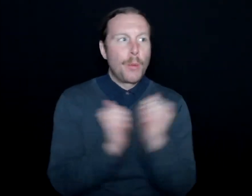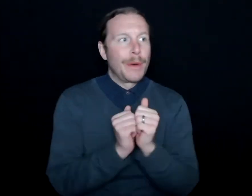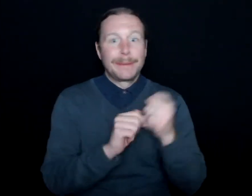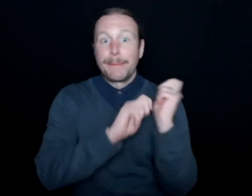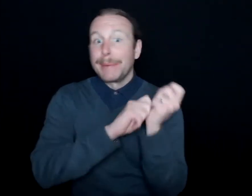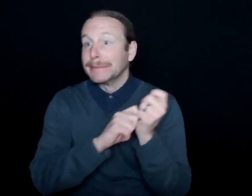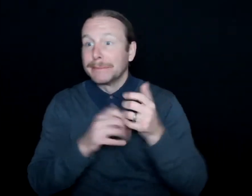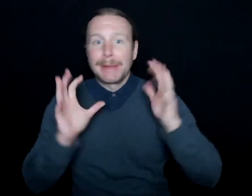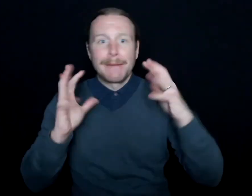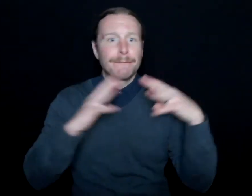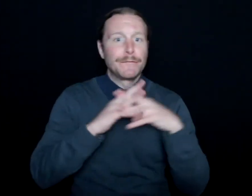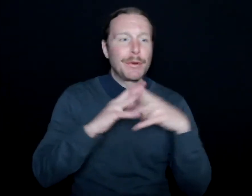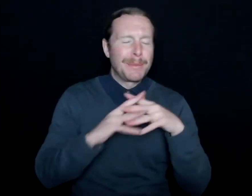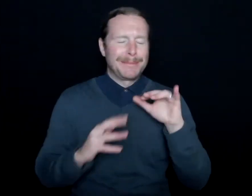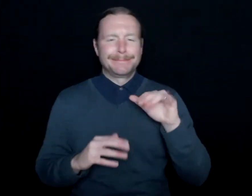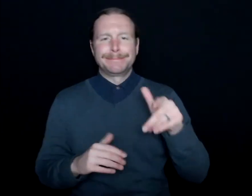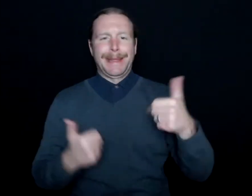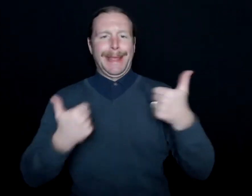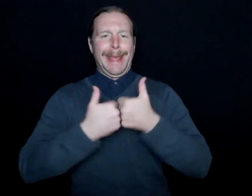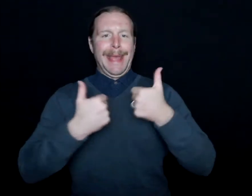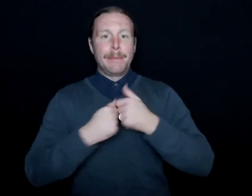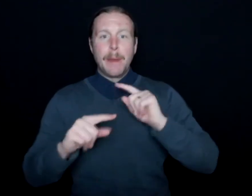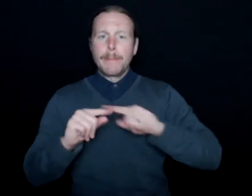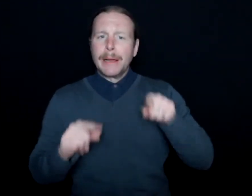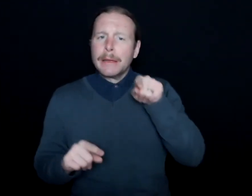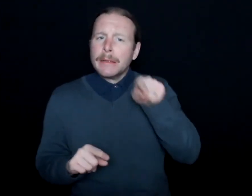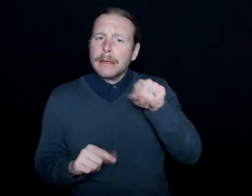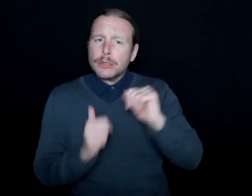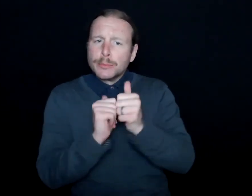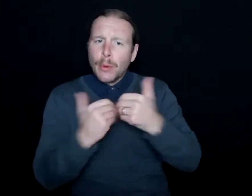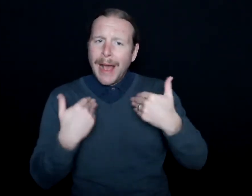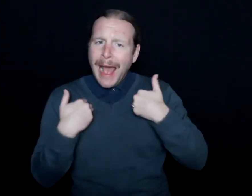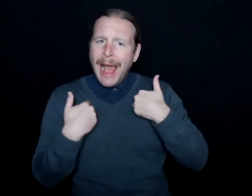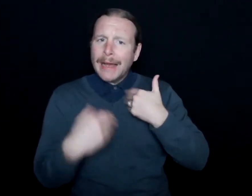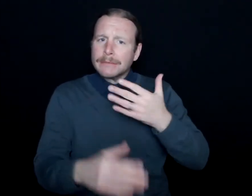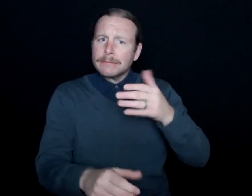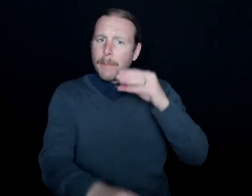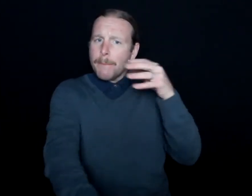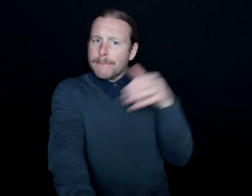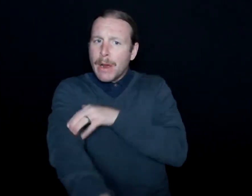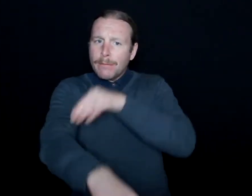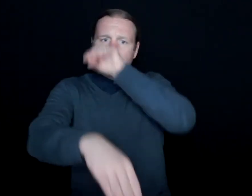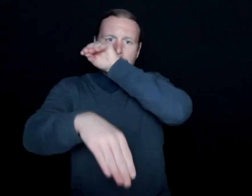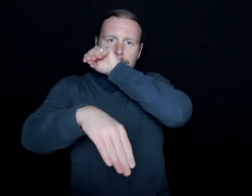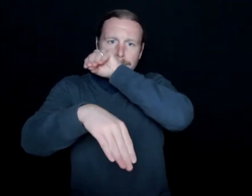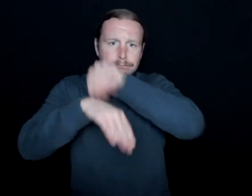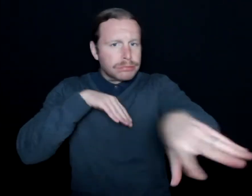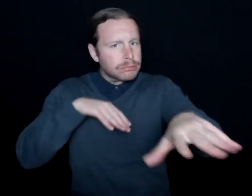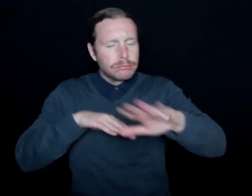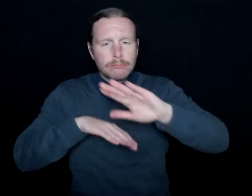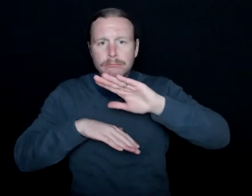or football, but sports has a powerful ripple effect that affects all aspects of society.